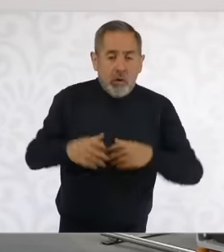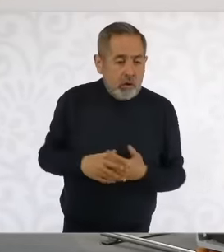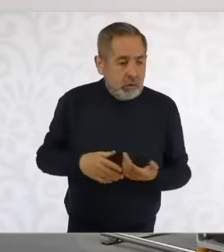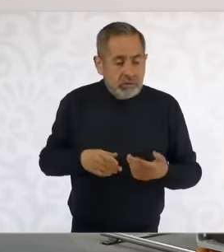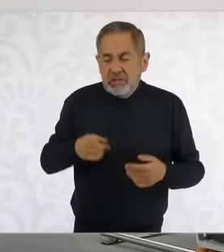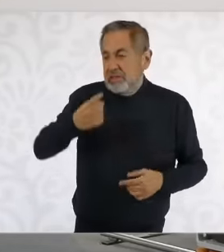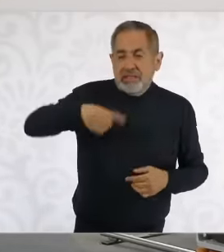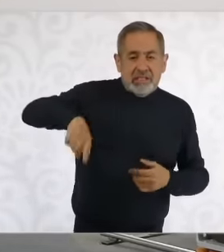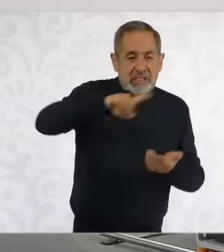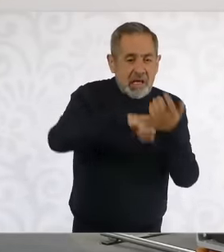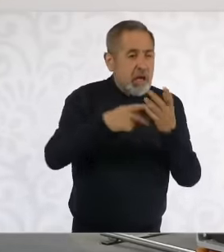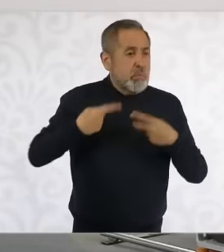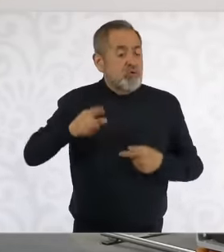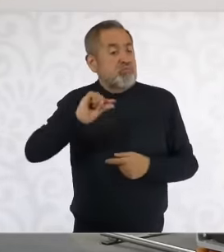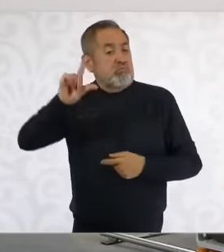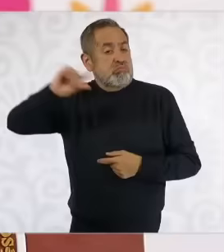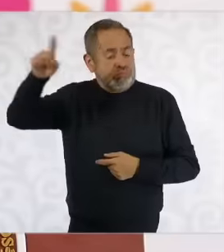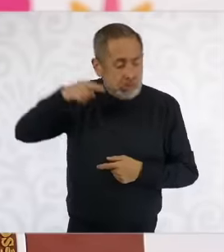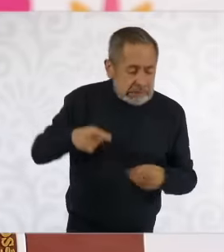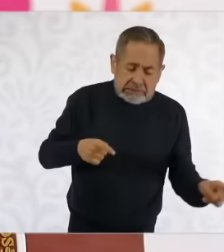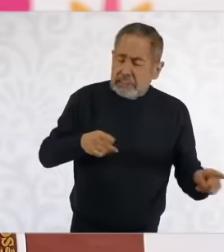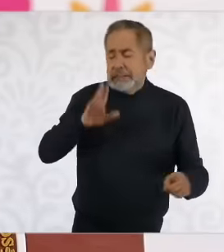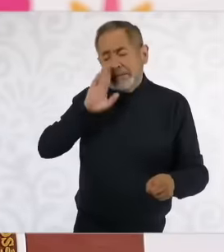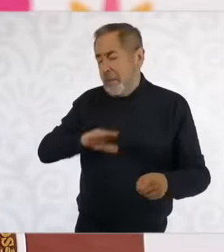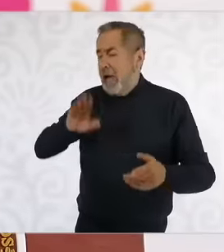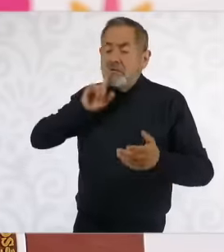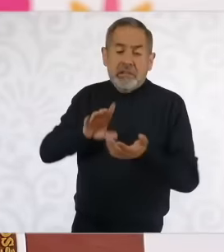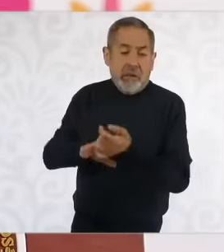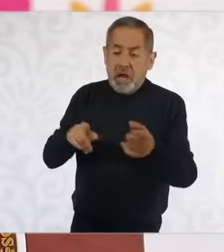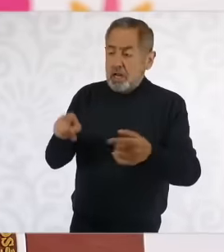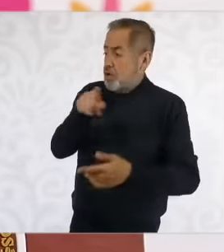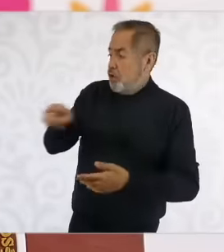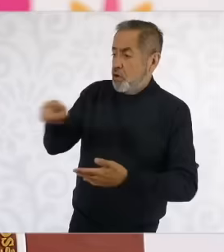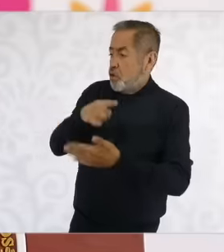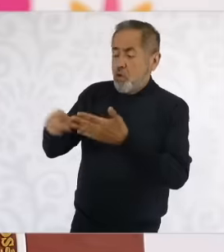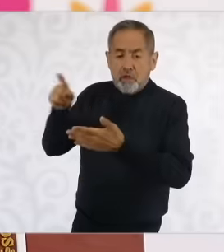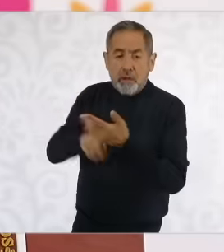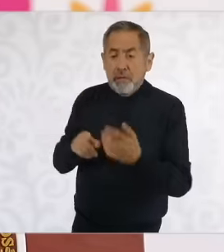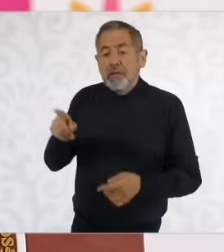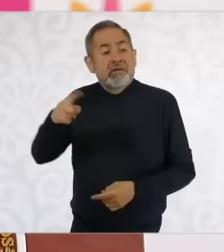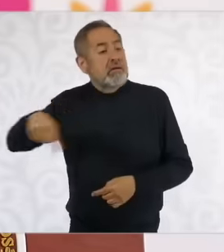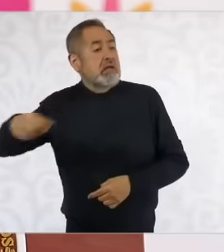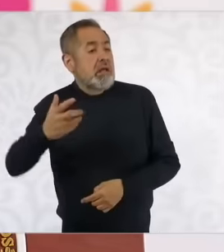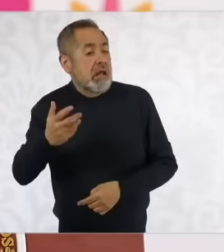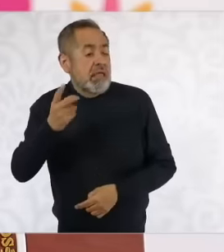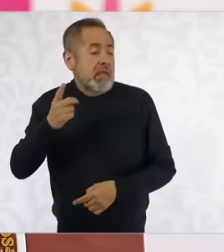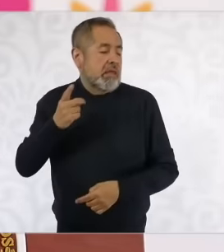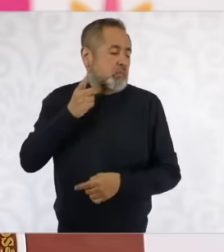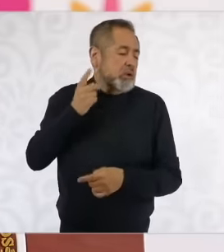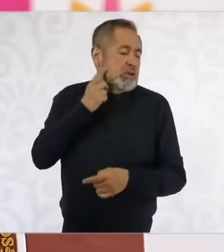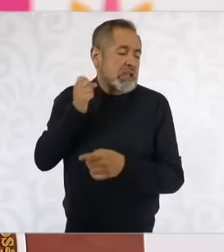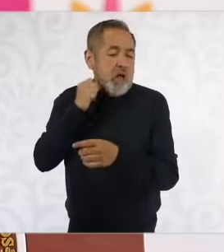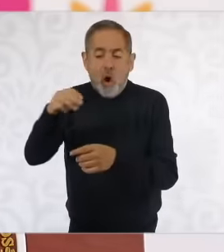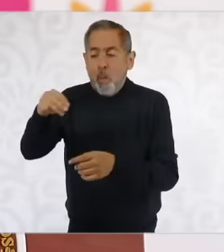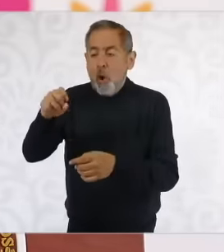by legal academics, the Morena legislators relied on a